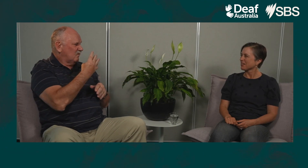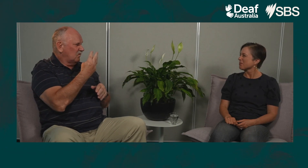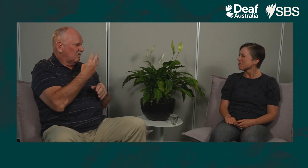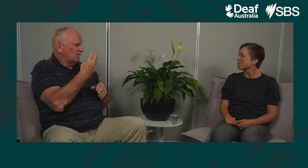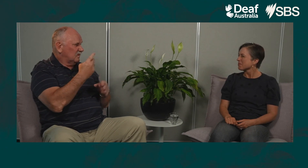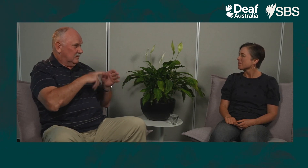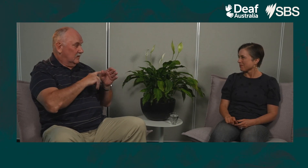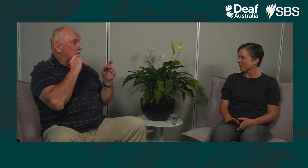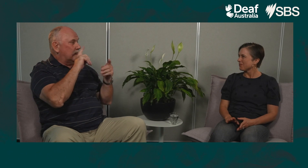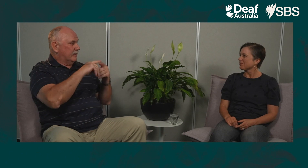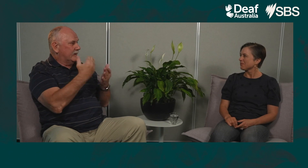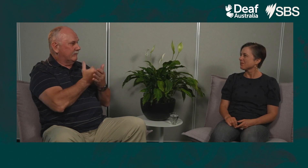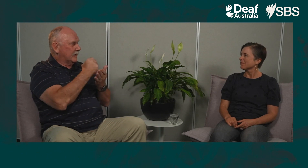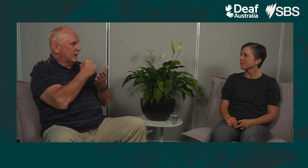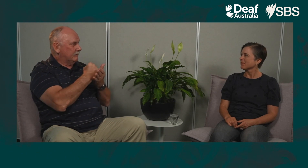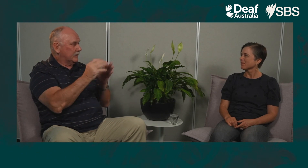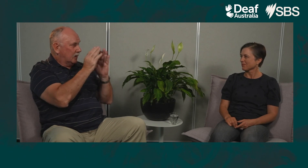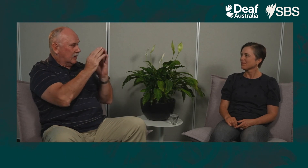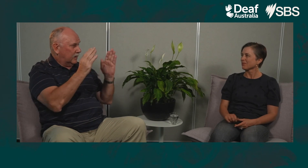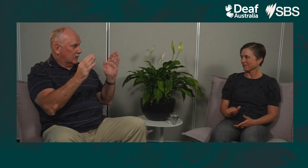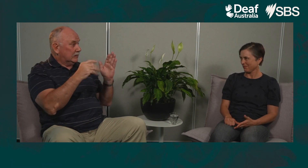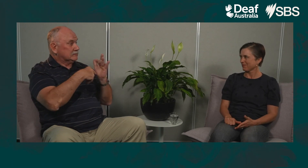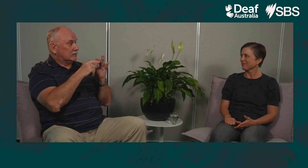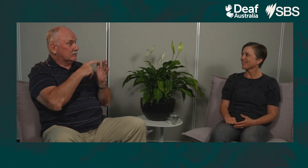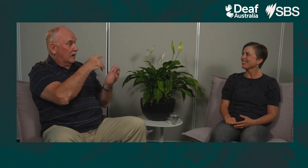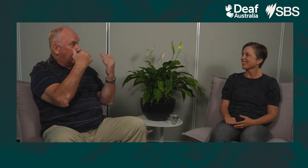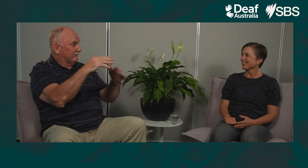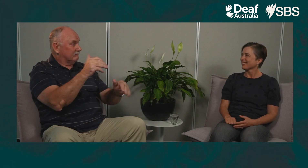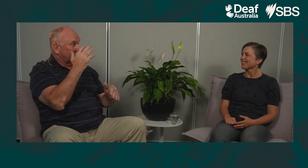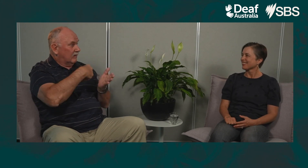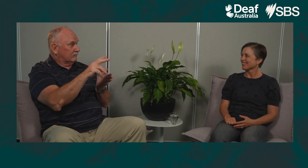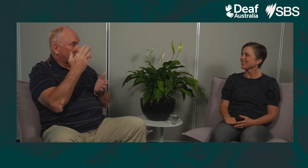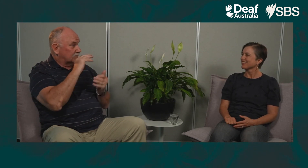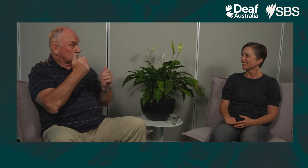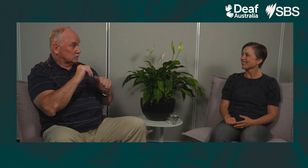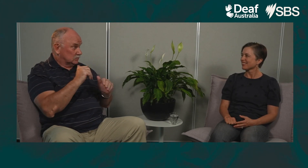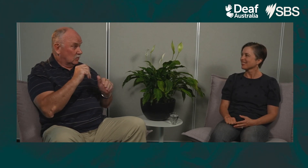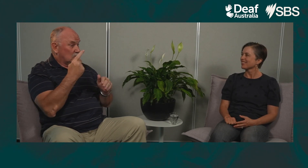for like 14 years, he would keep the same number during that period that he owned that locker, and once he left school,